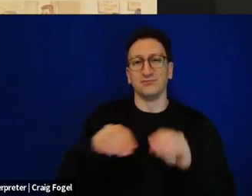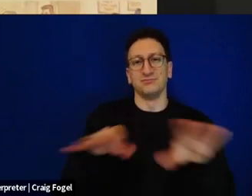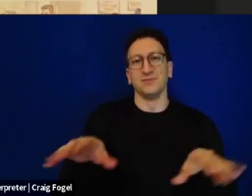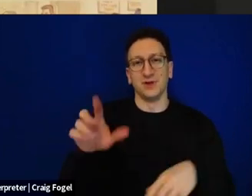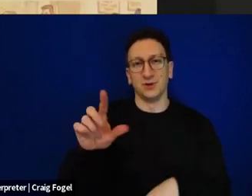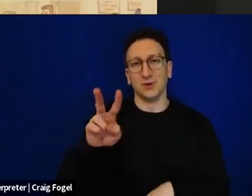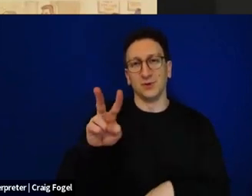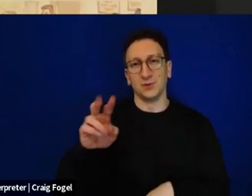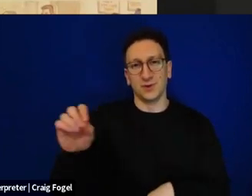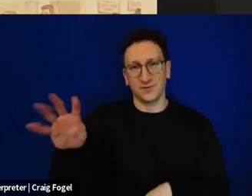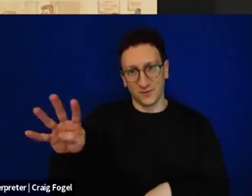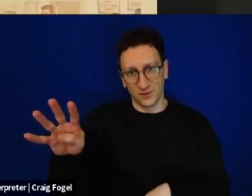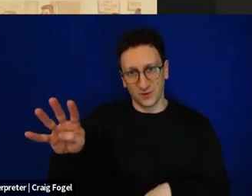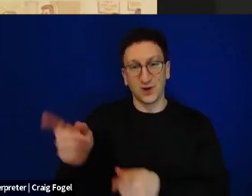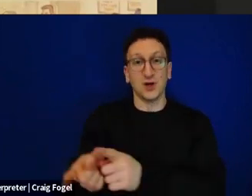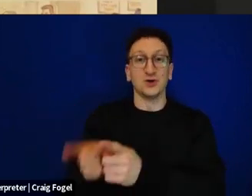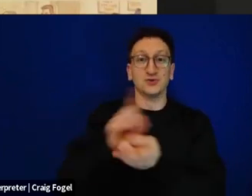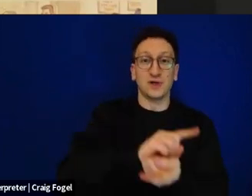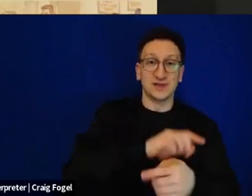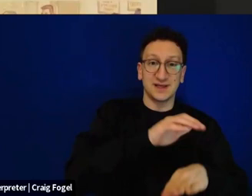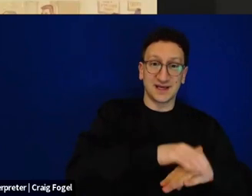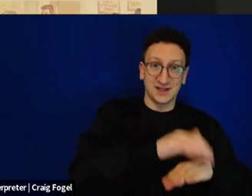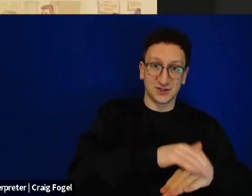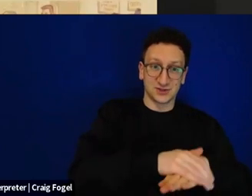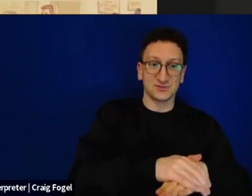that was then translated back into English as A Night to Remember, which is still on sale,